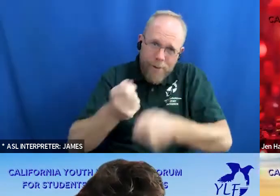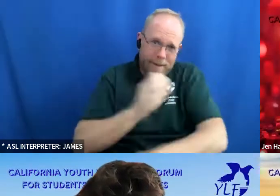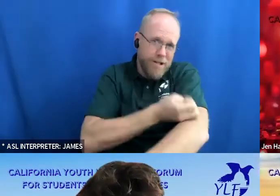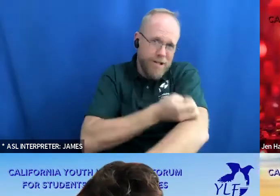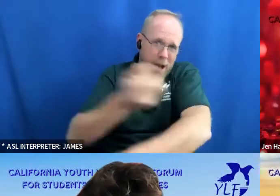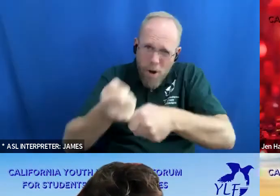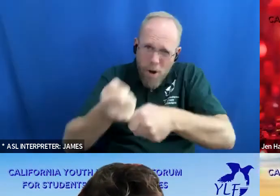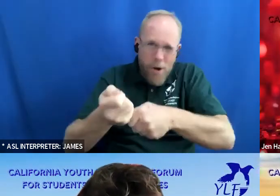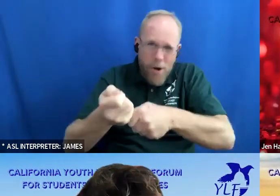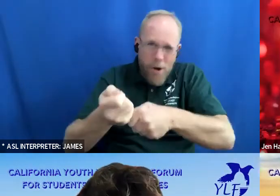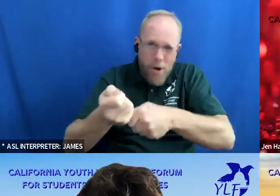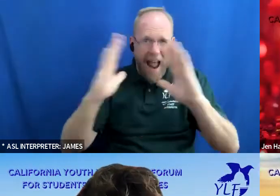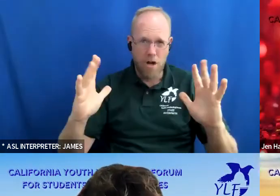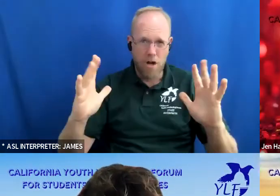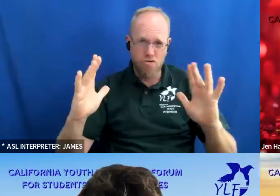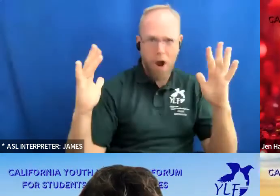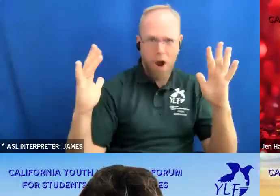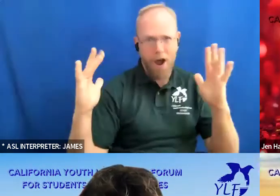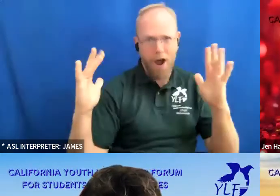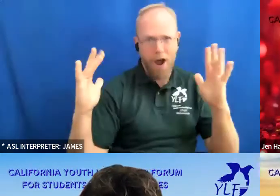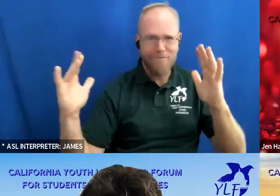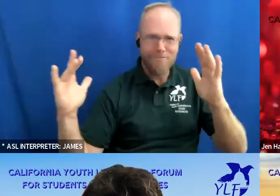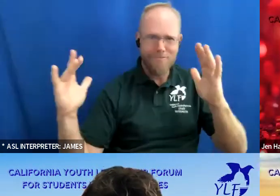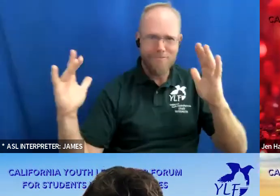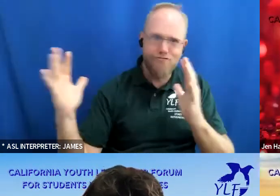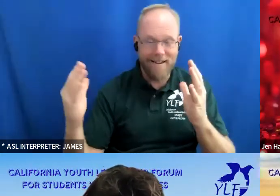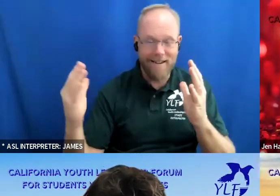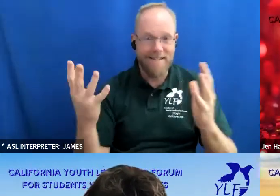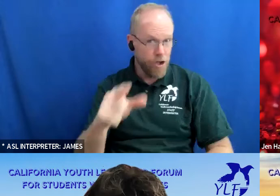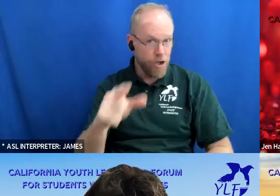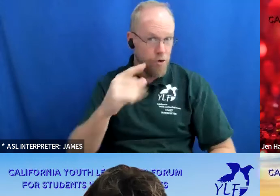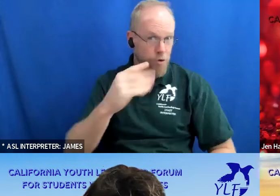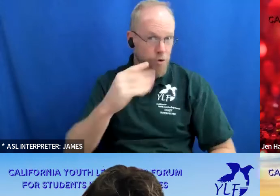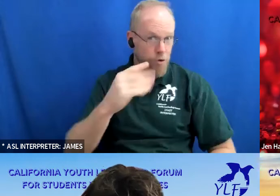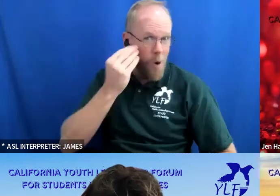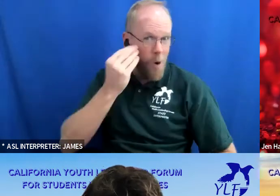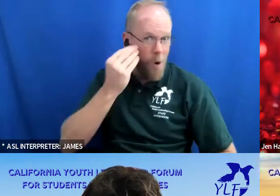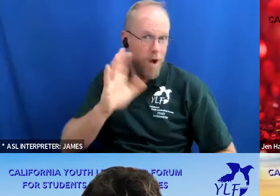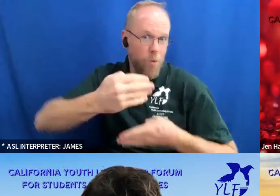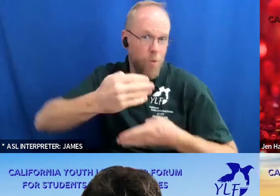if you're at home we want your windows vibrating we want if your parents are there we want them